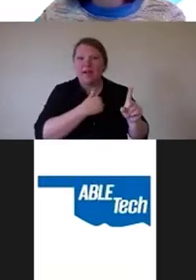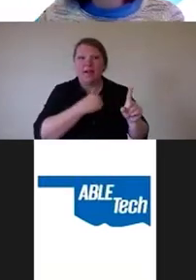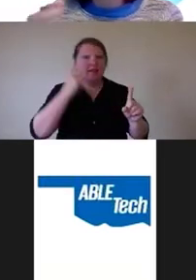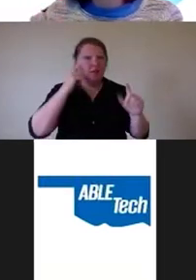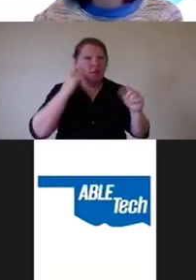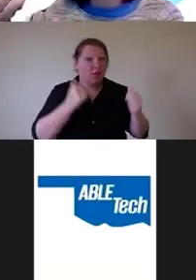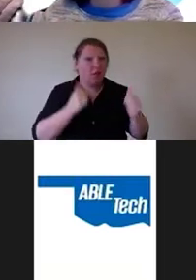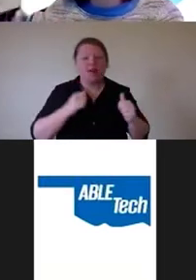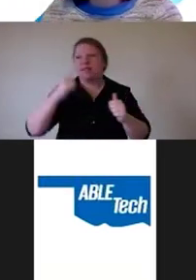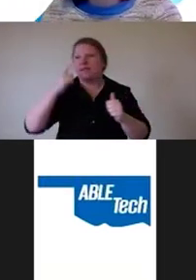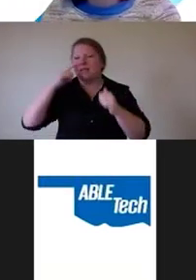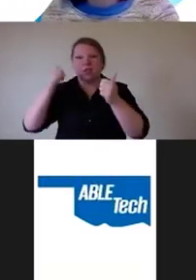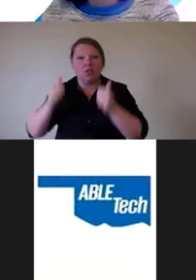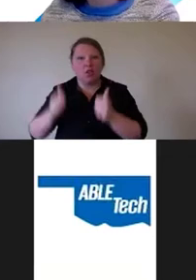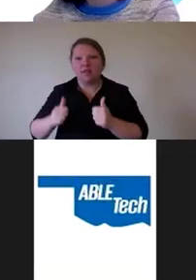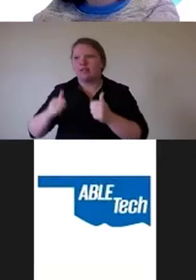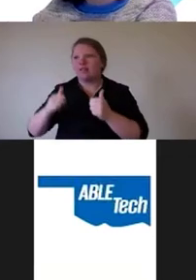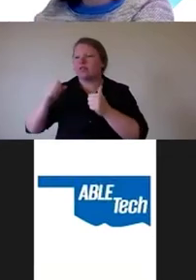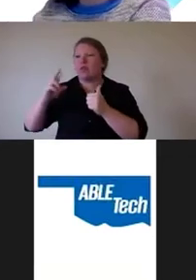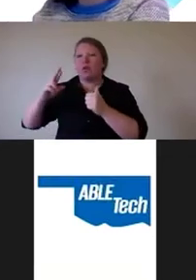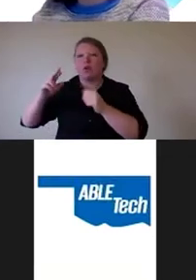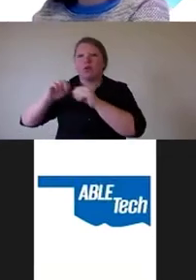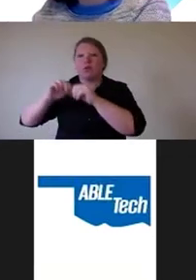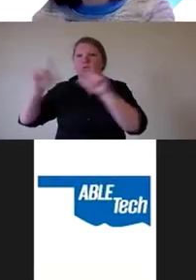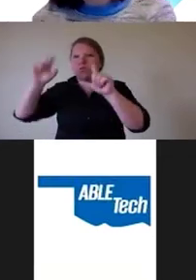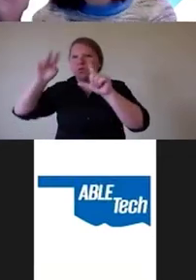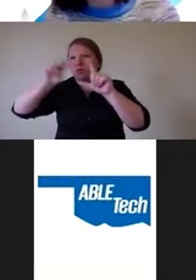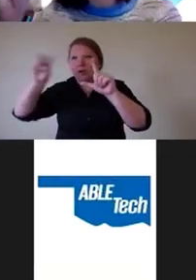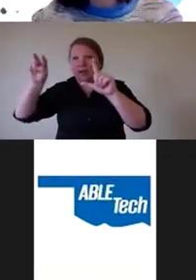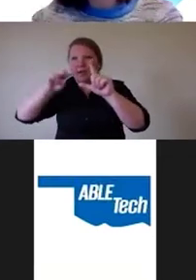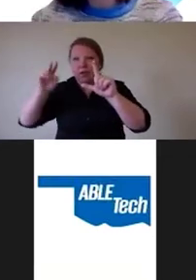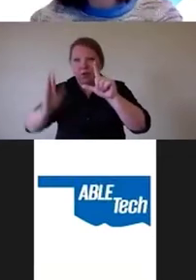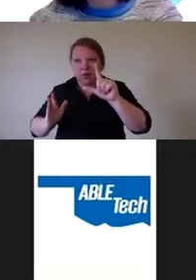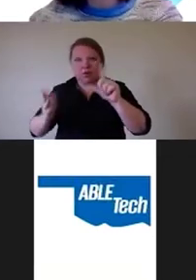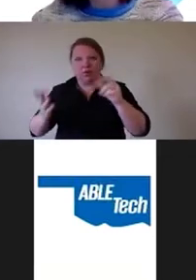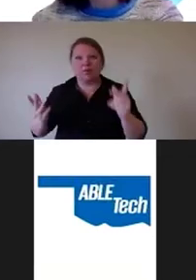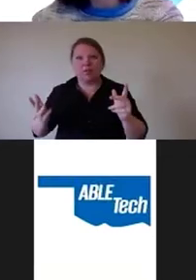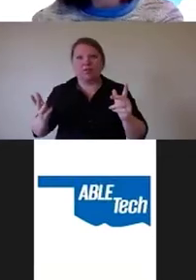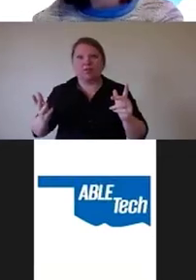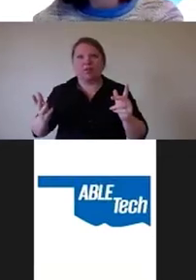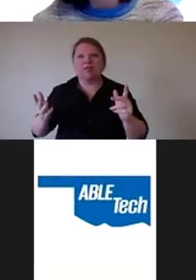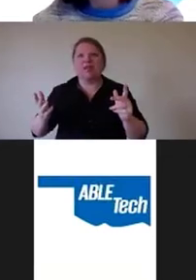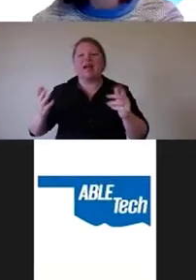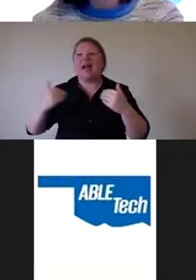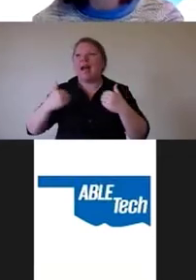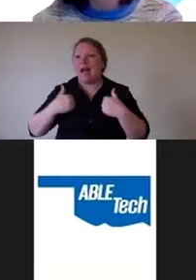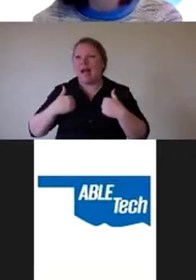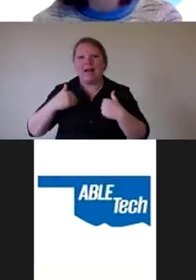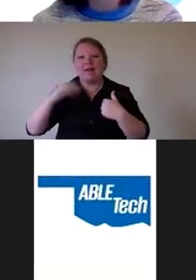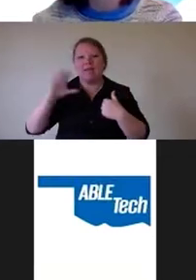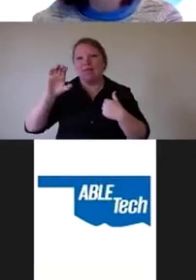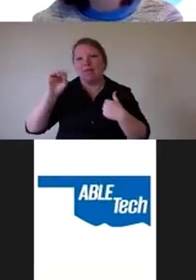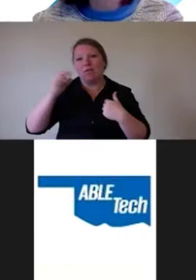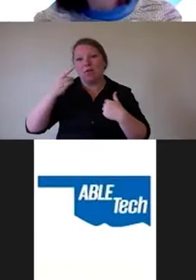for people who are screen reader users or switch users. Have cohorts representing those disabilities